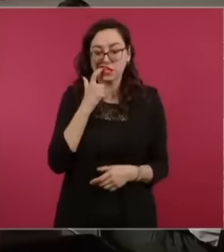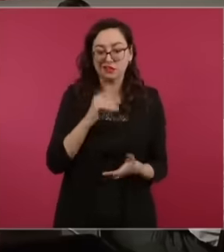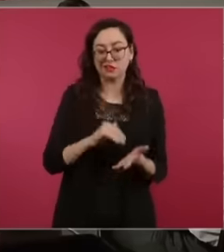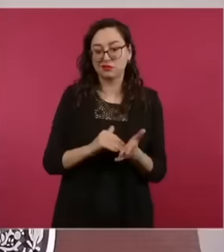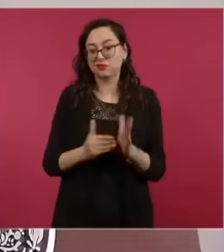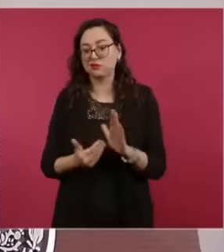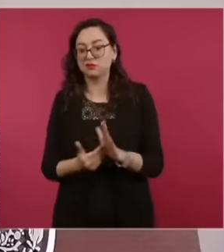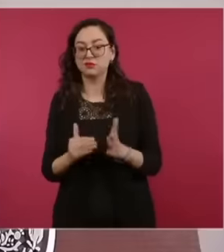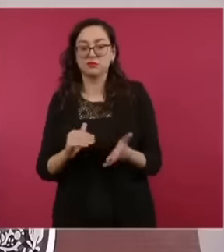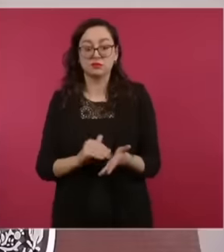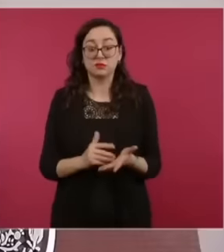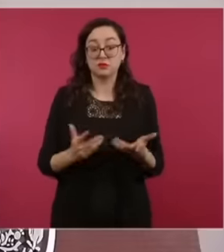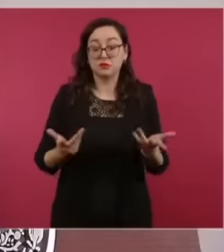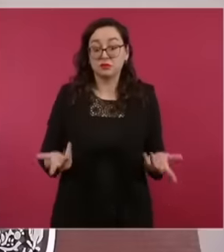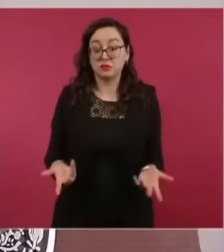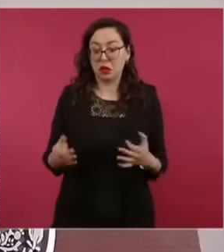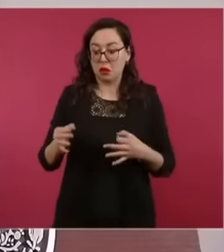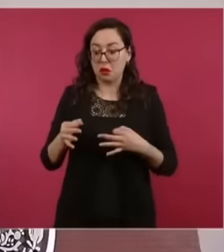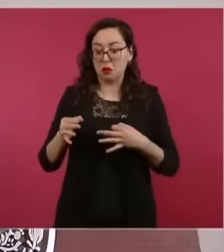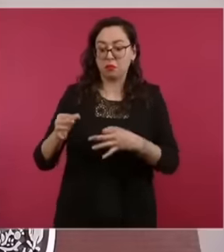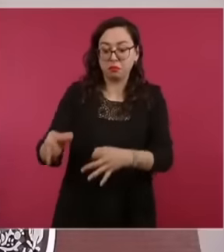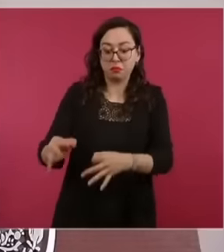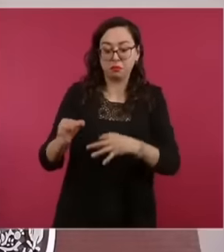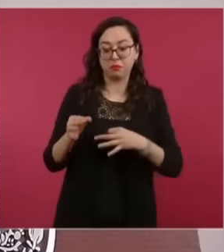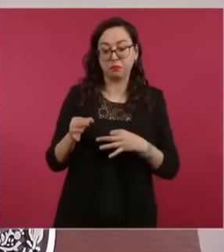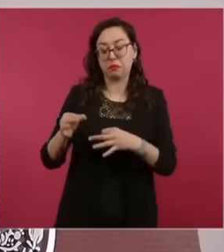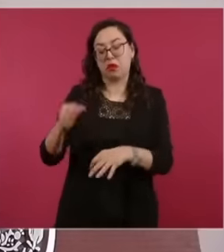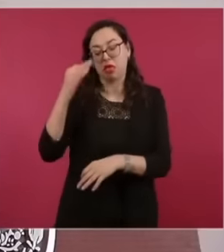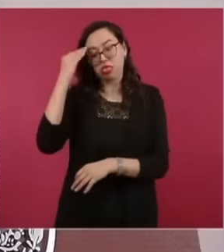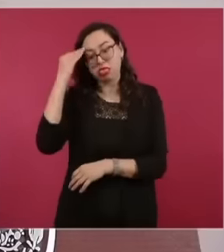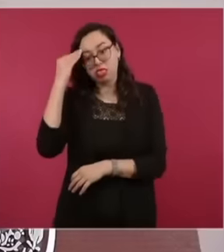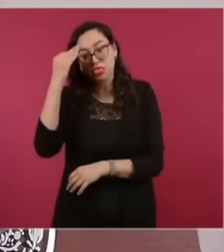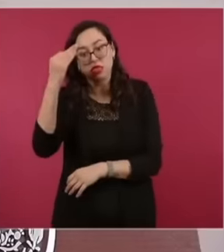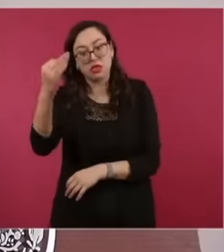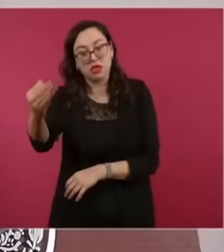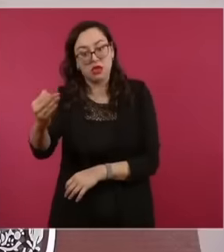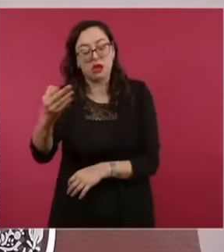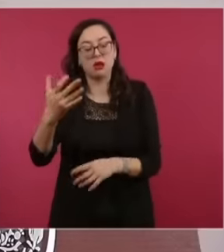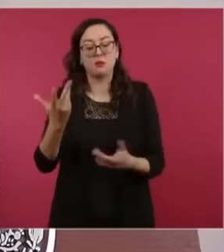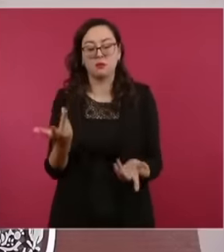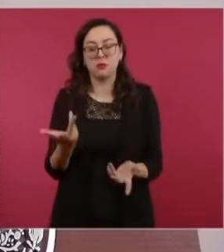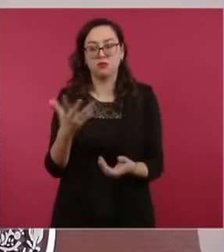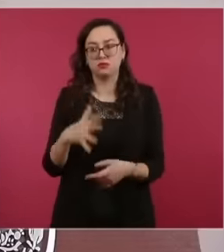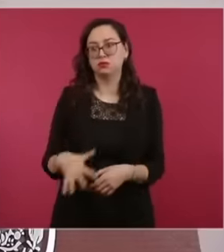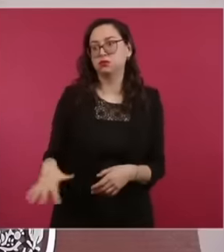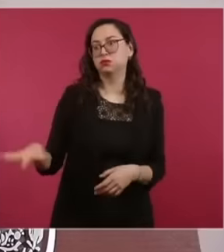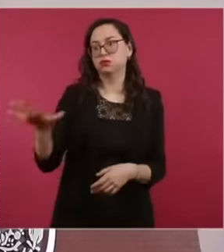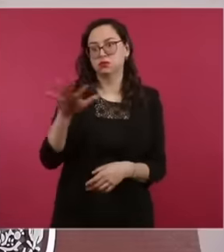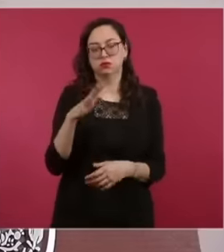damage to society due to the delay in the application of authority acts, the